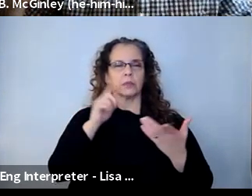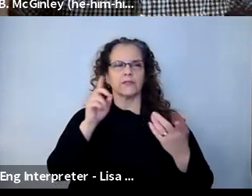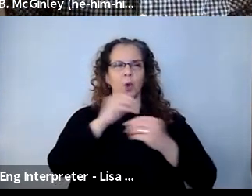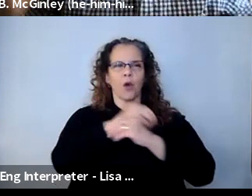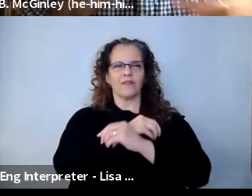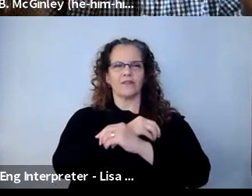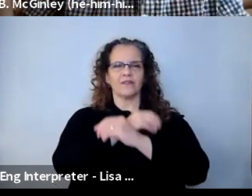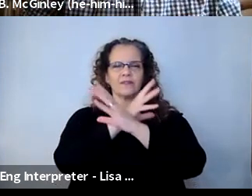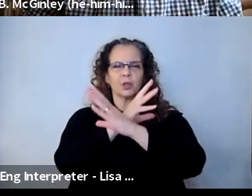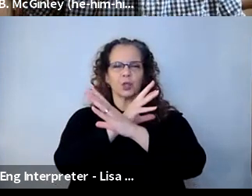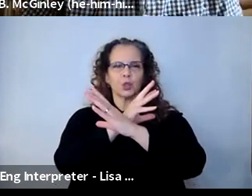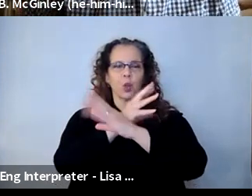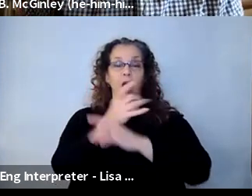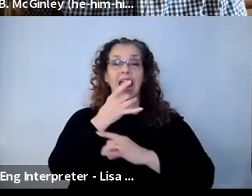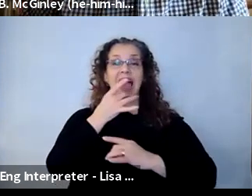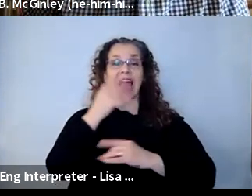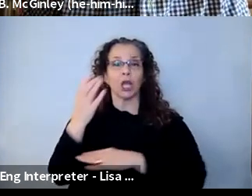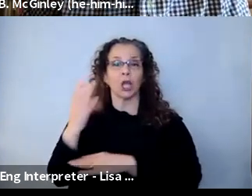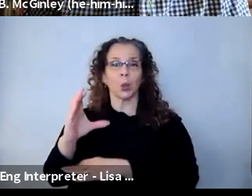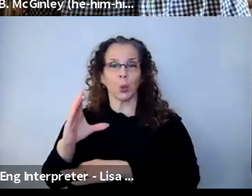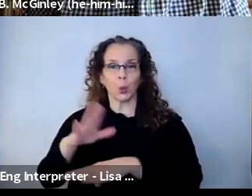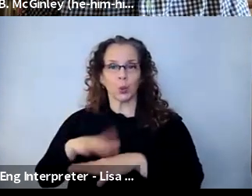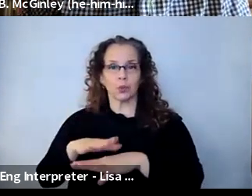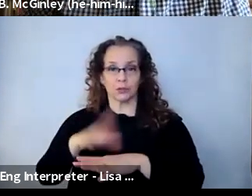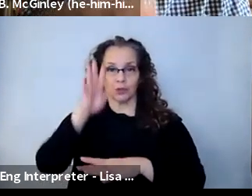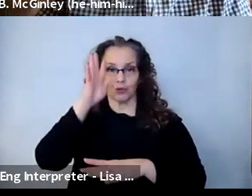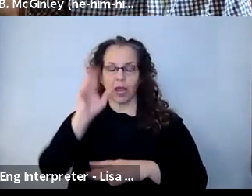lighting cues to be created, which has been great for demos